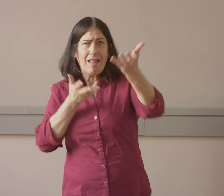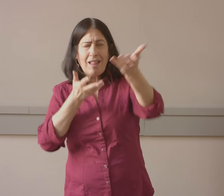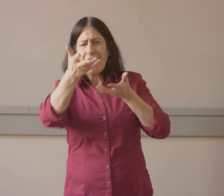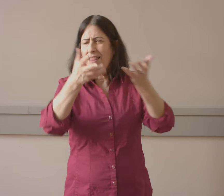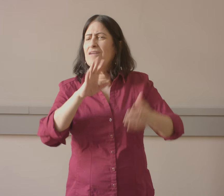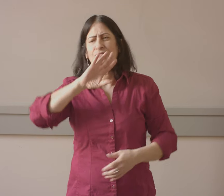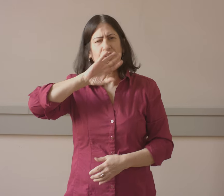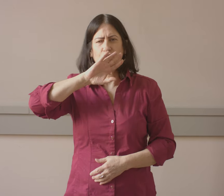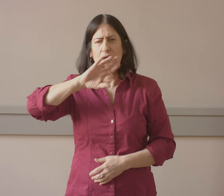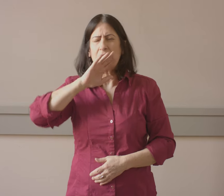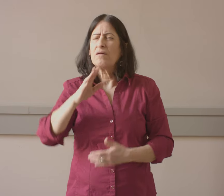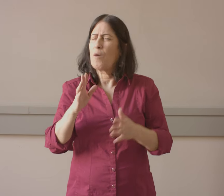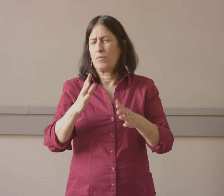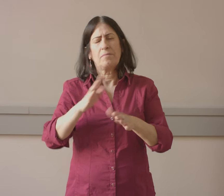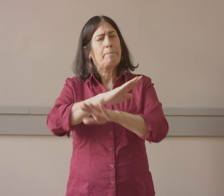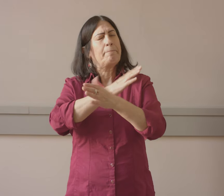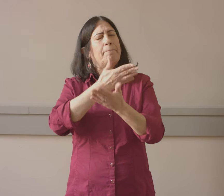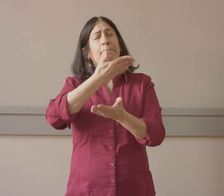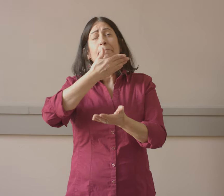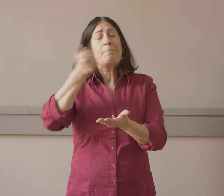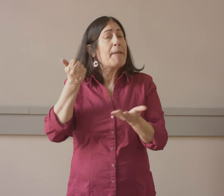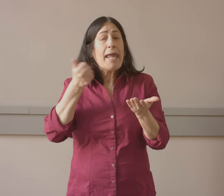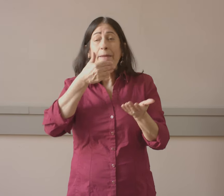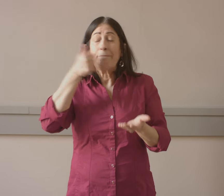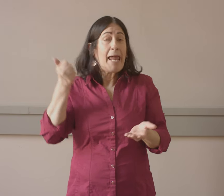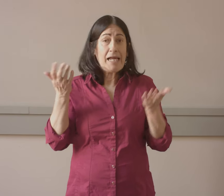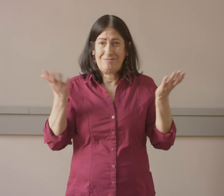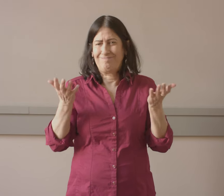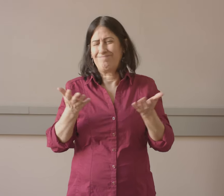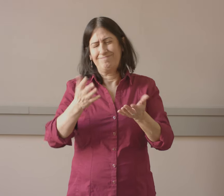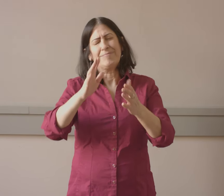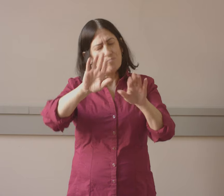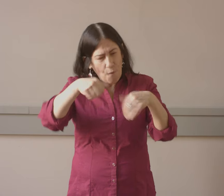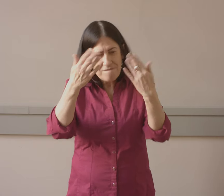efficient. It's extremely frustrating